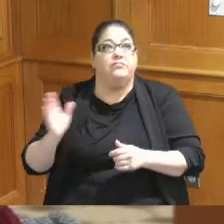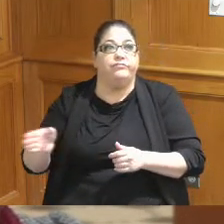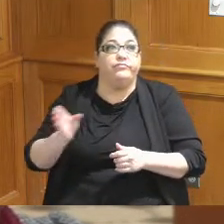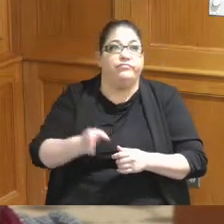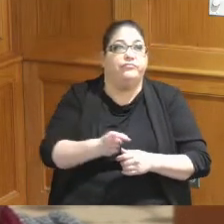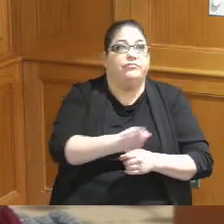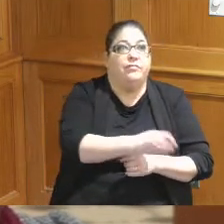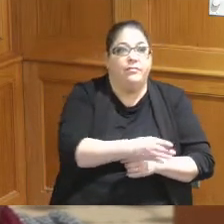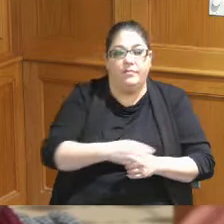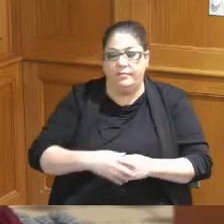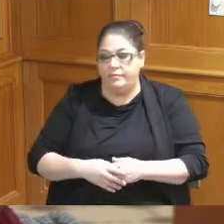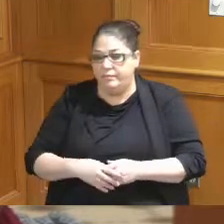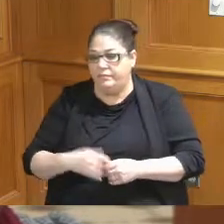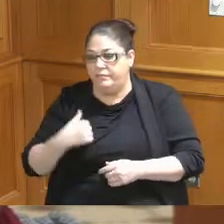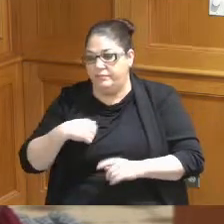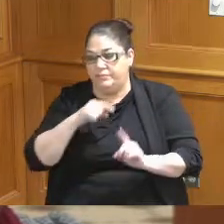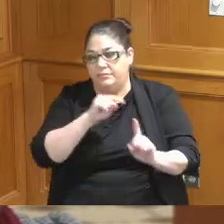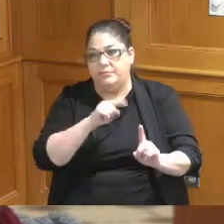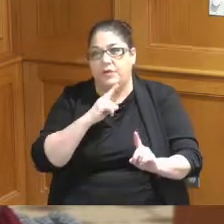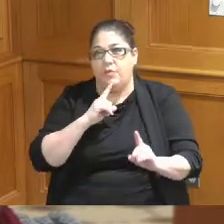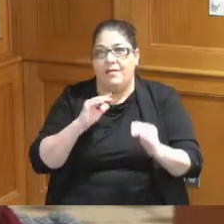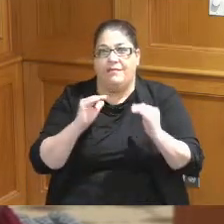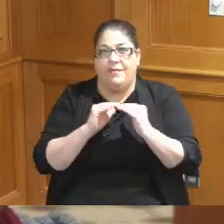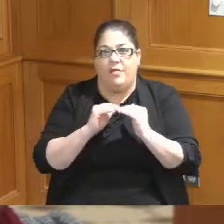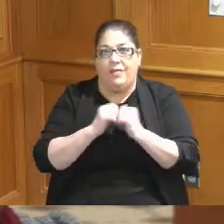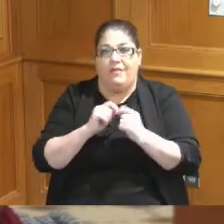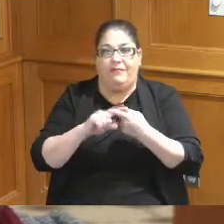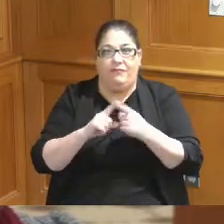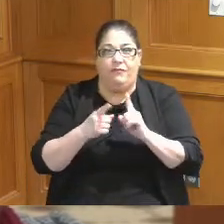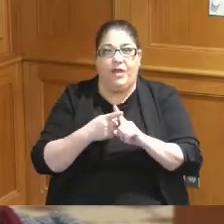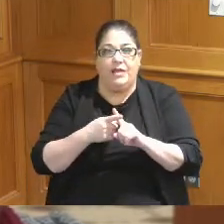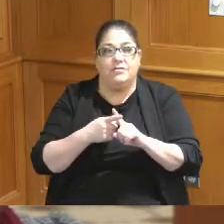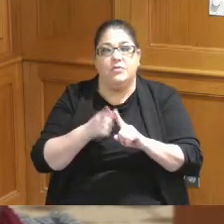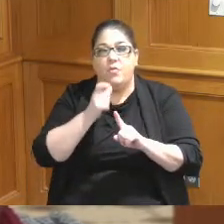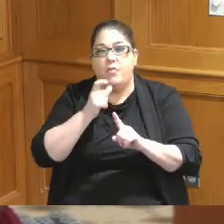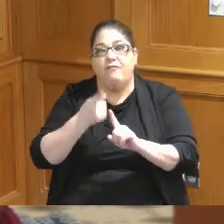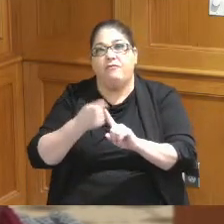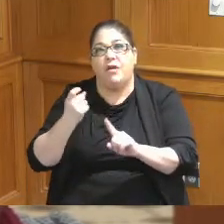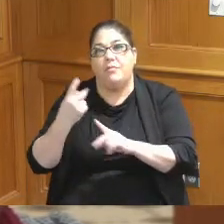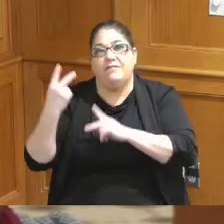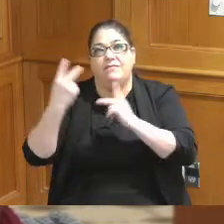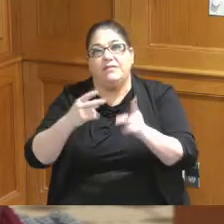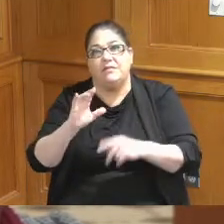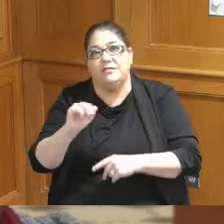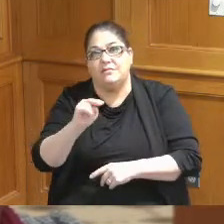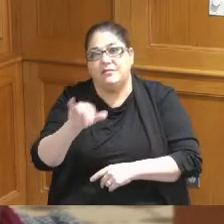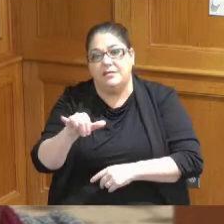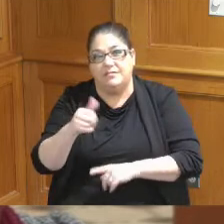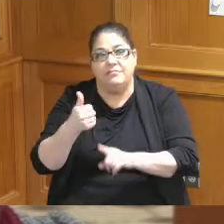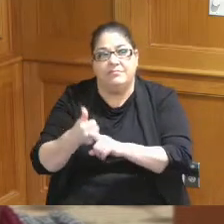want to make sure is that we want to be fair to our friends at Visit Cincy who have stepped